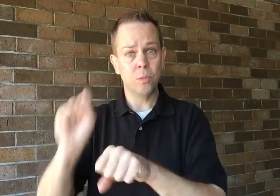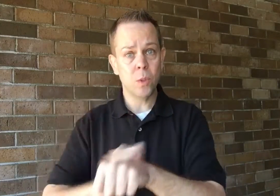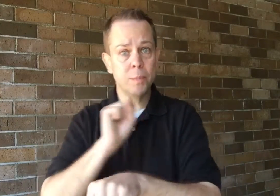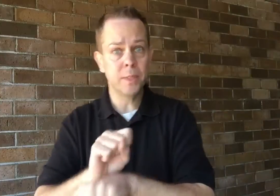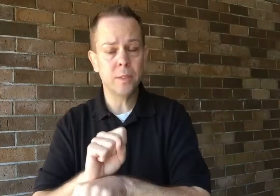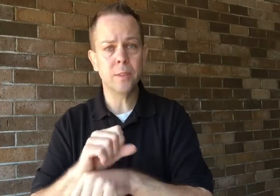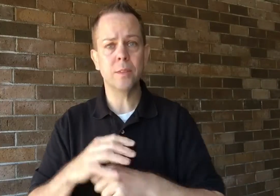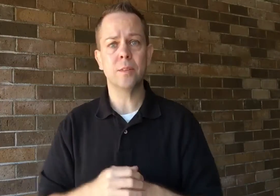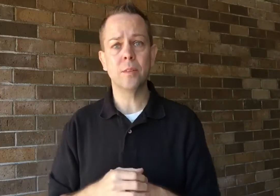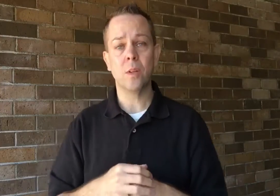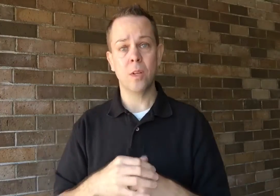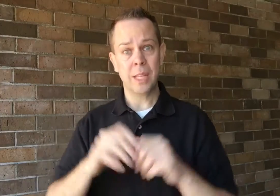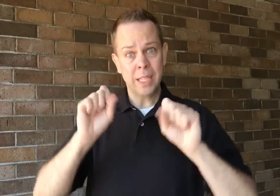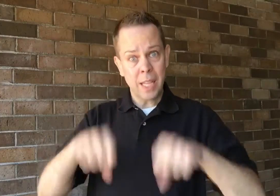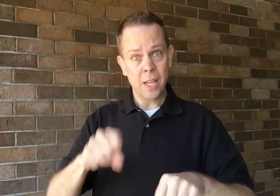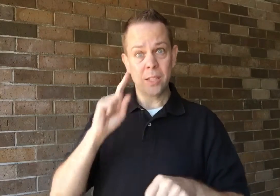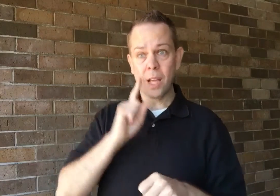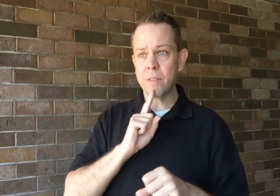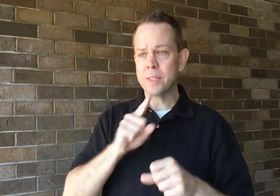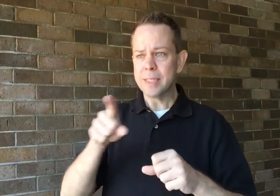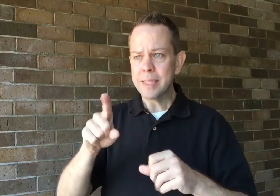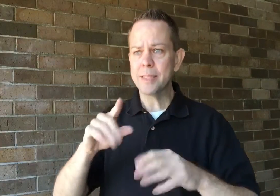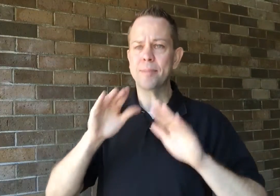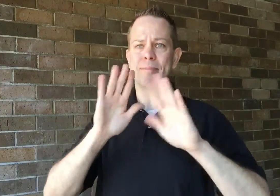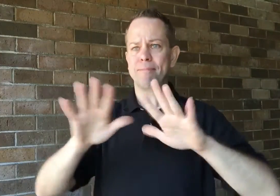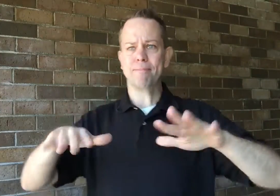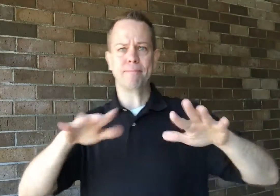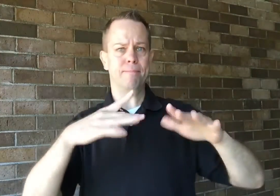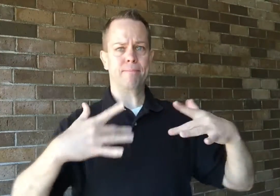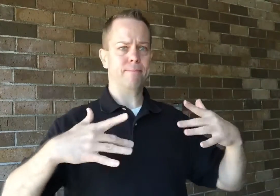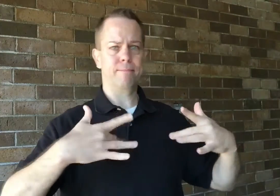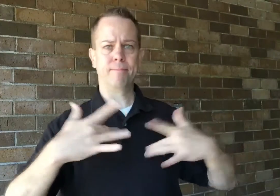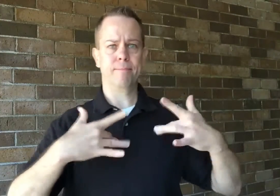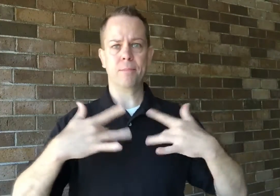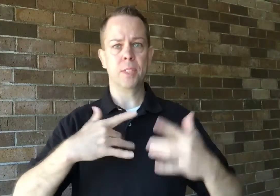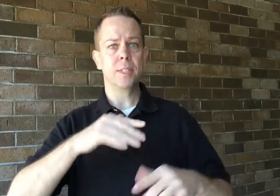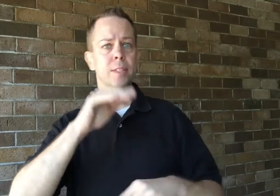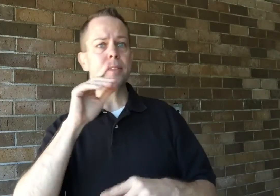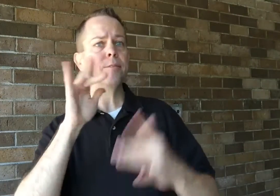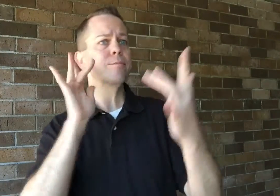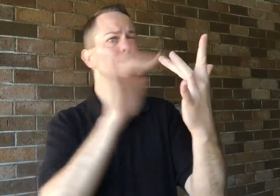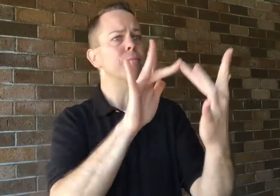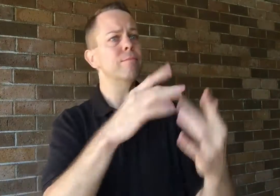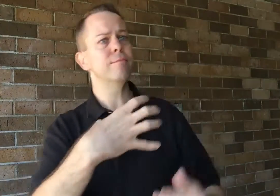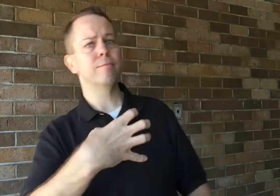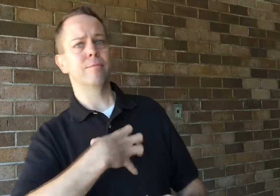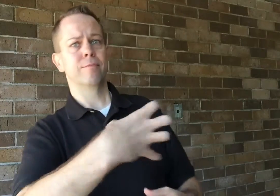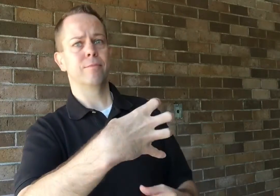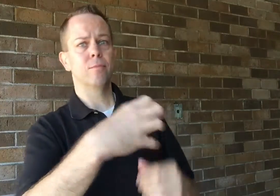how do we let them know? We can't sign to the agency and let them know;